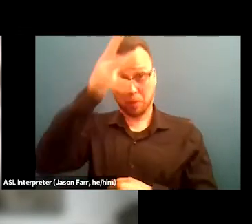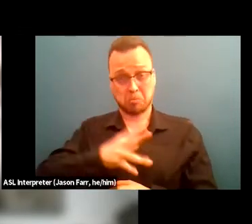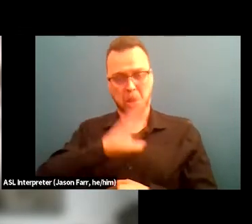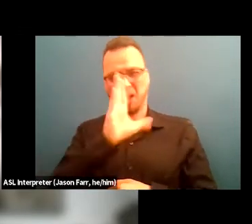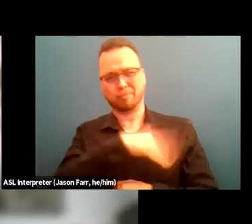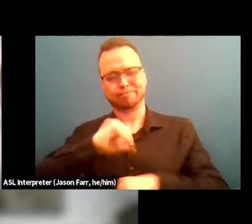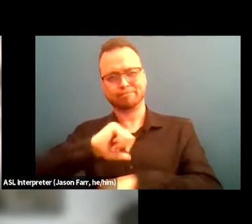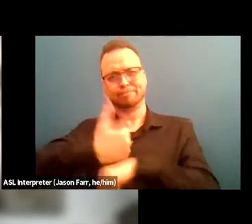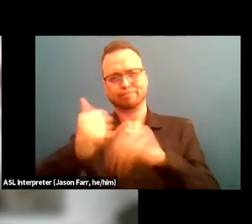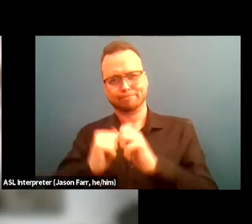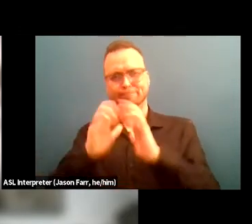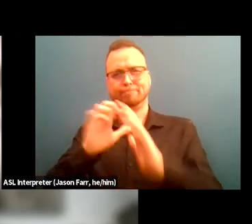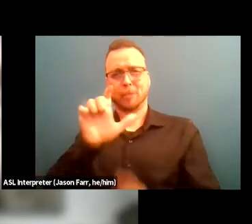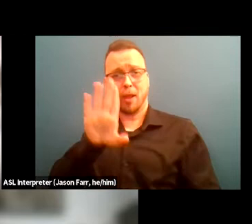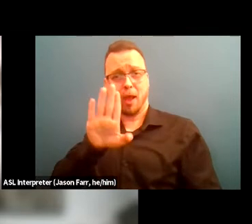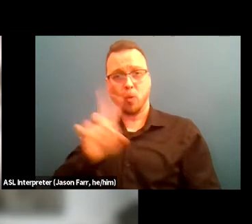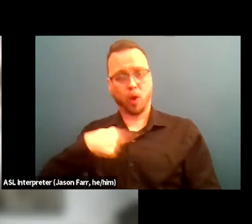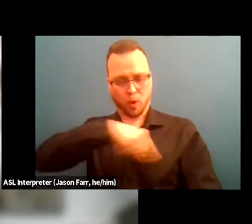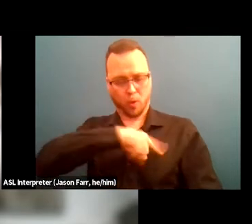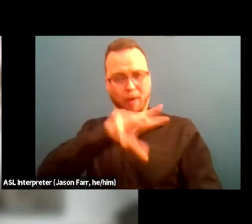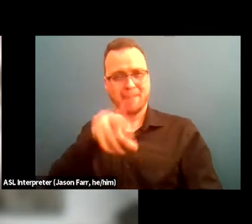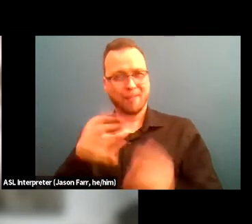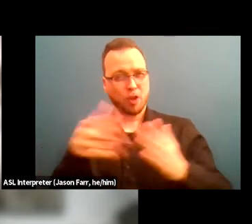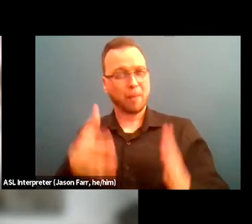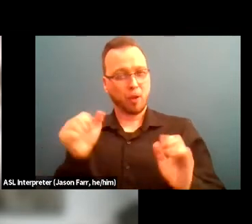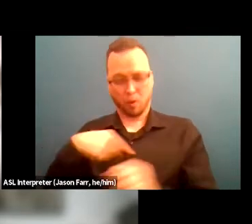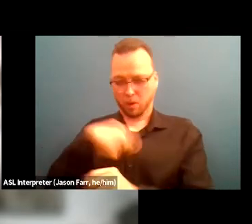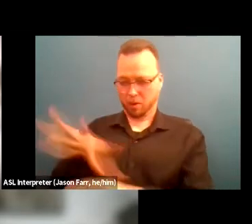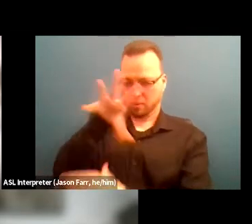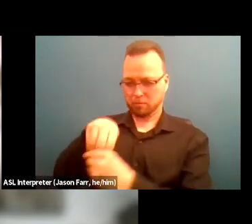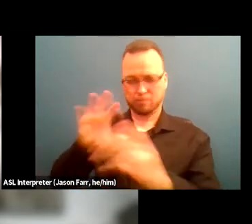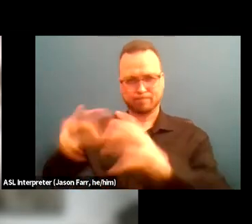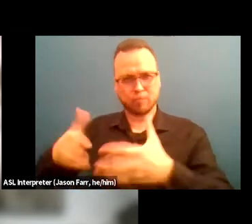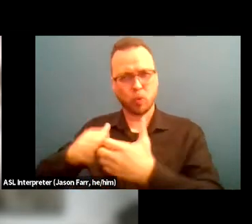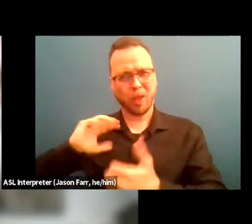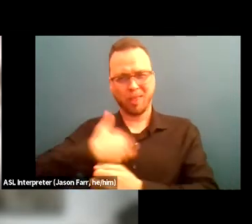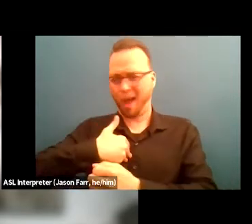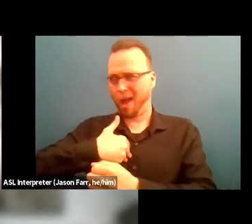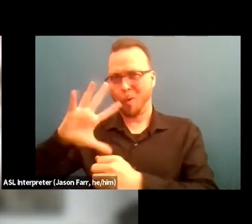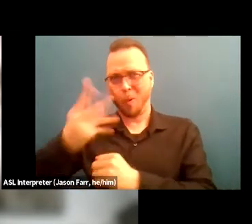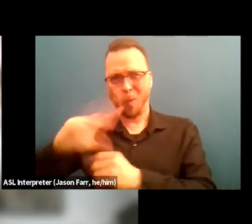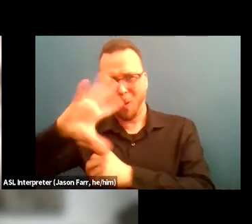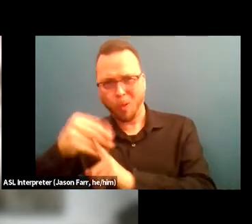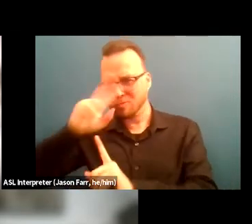where we as African Americans could indulge in our culture and comradery